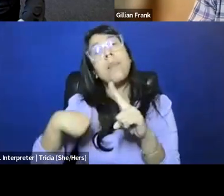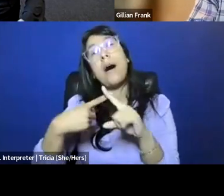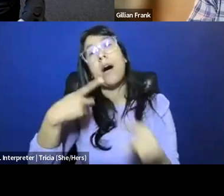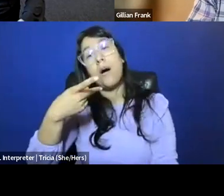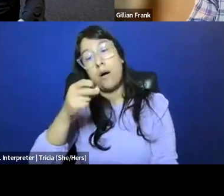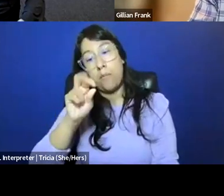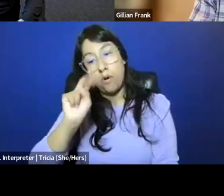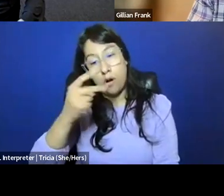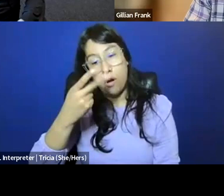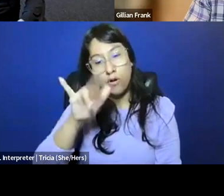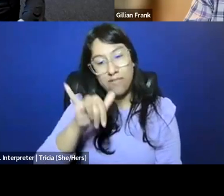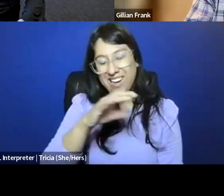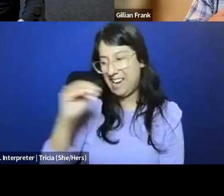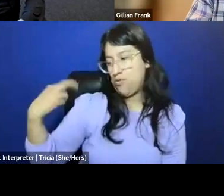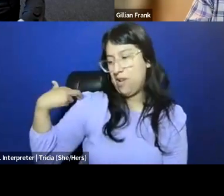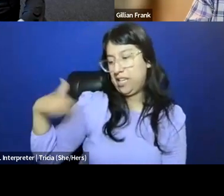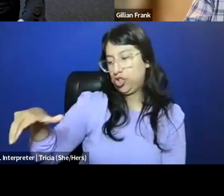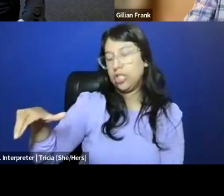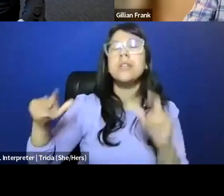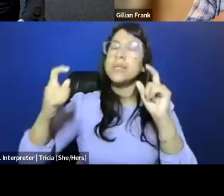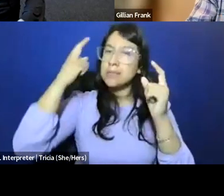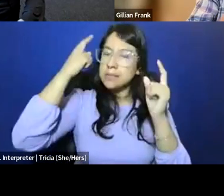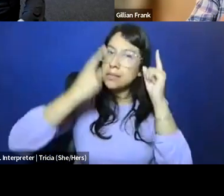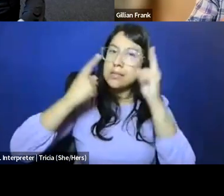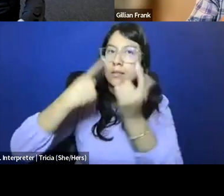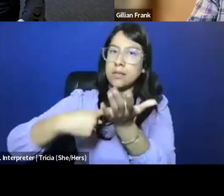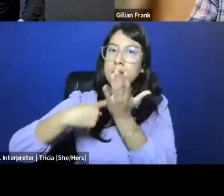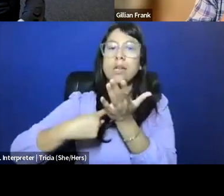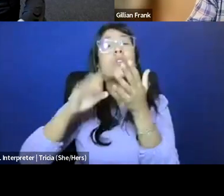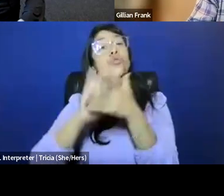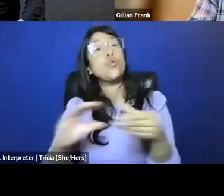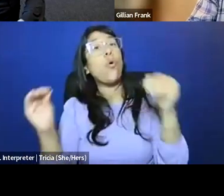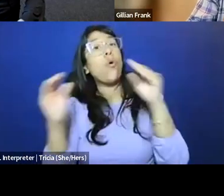and religion is something that needs to be mined a lot further, the story that we've told generally